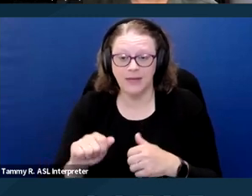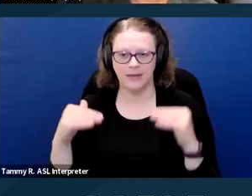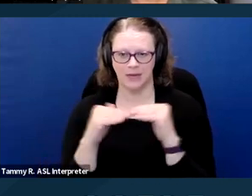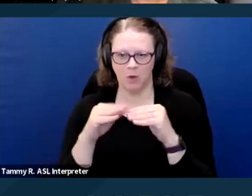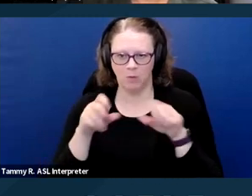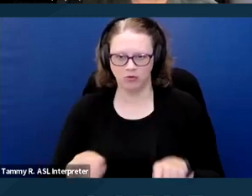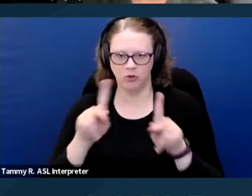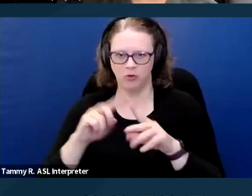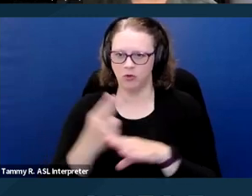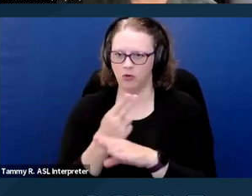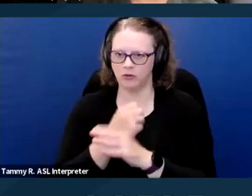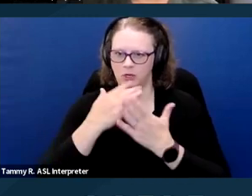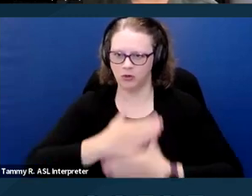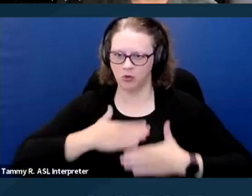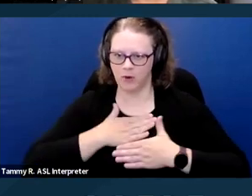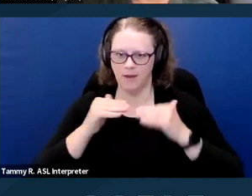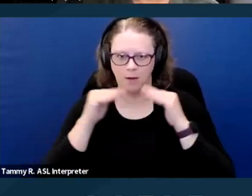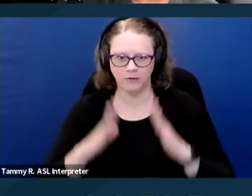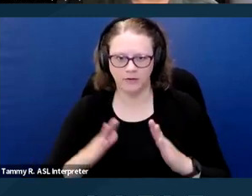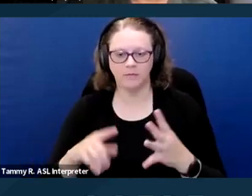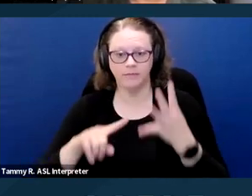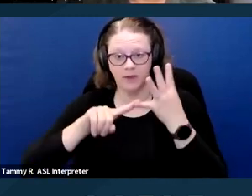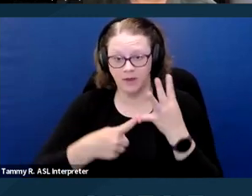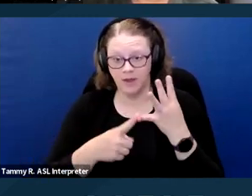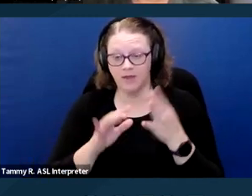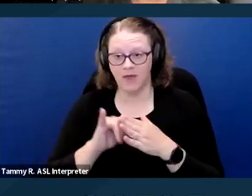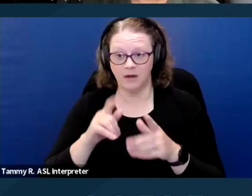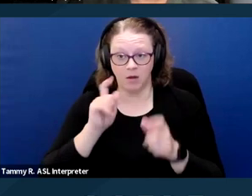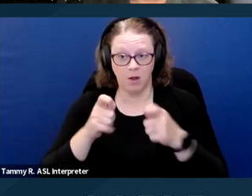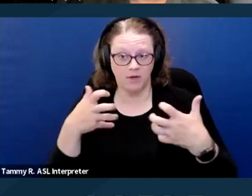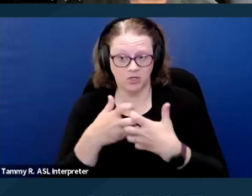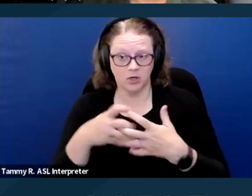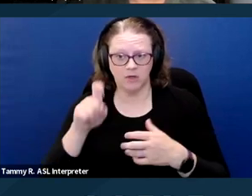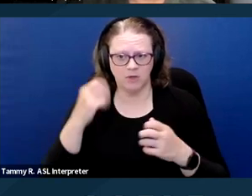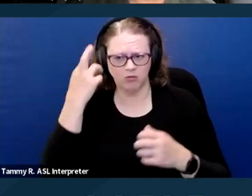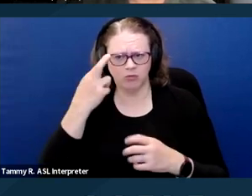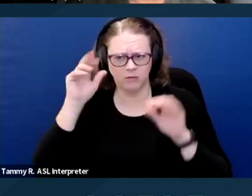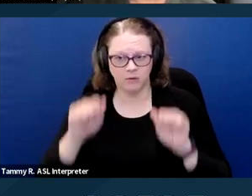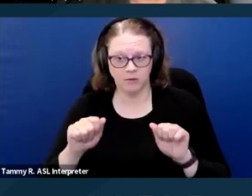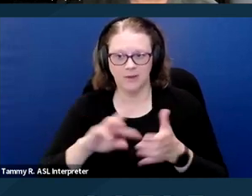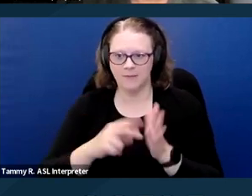Fourth, the accommodation request must be reasonable, meaning it doesn't create an undue burden,